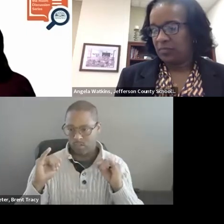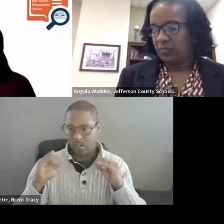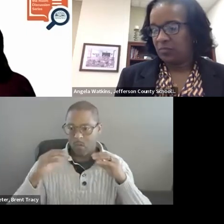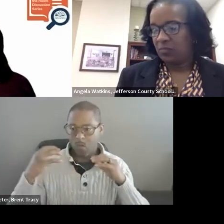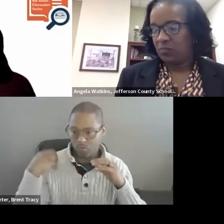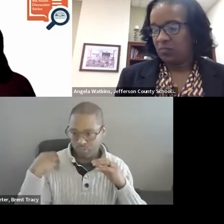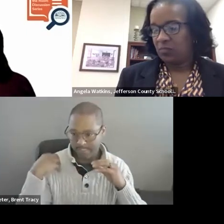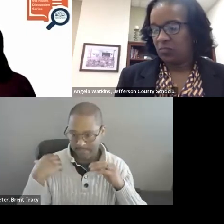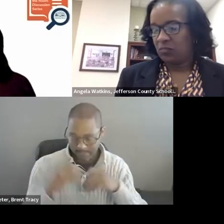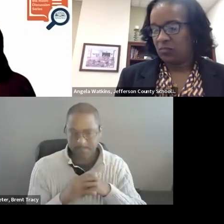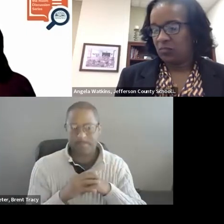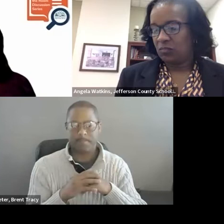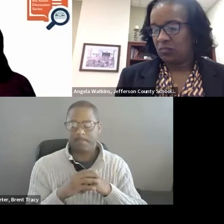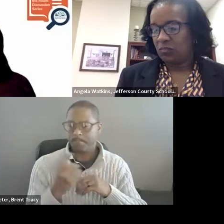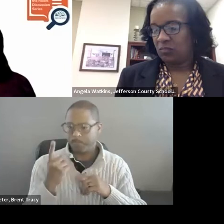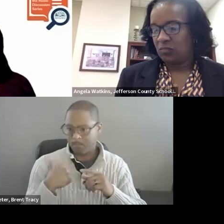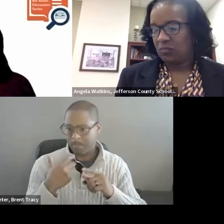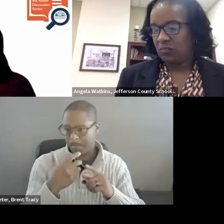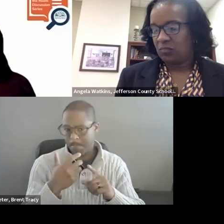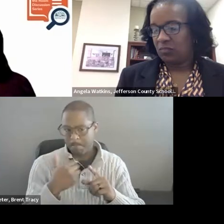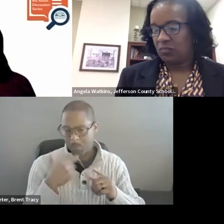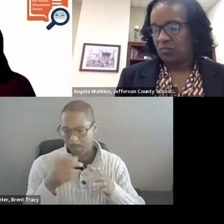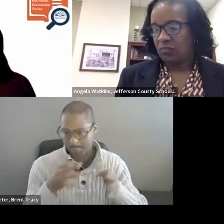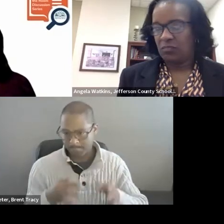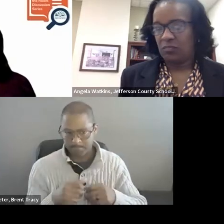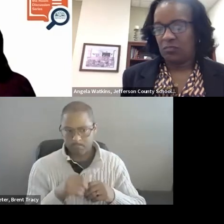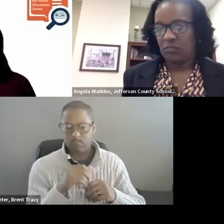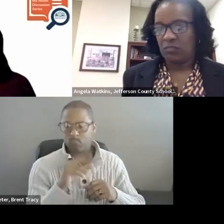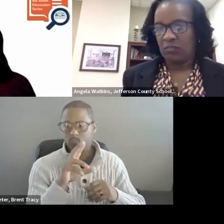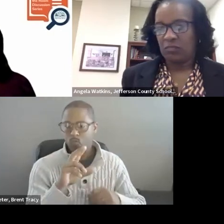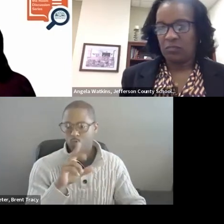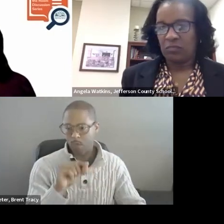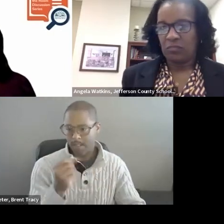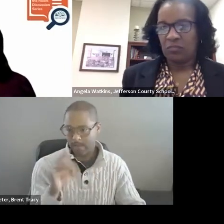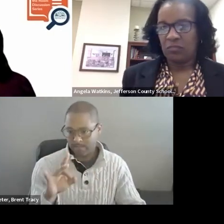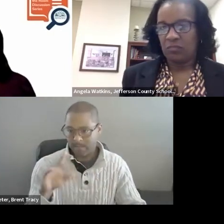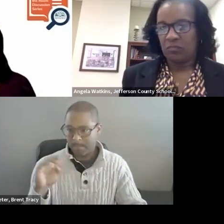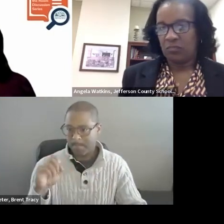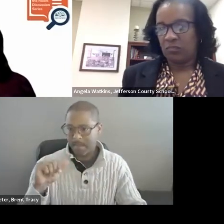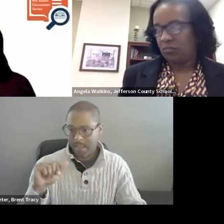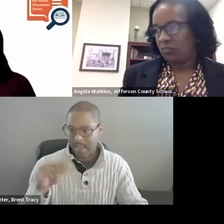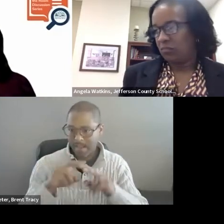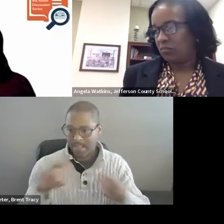One I will highlight today is a 2018 Meta analysis which is a 60 causal research study